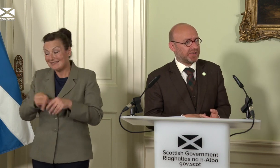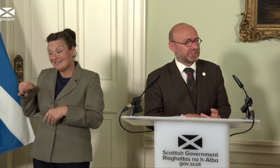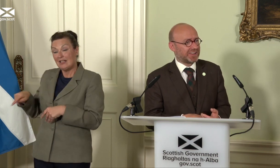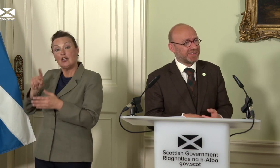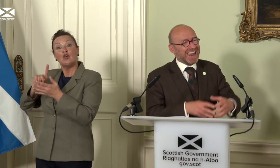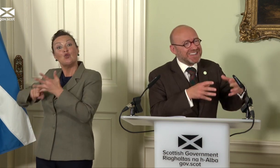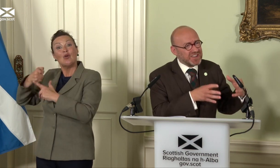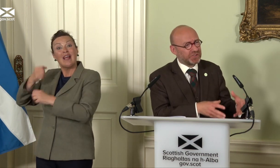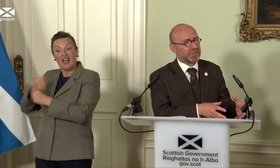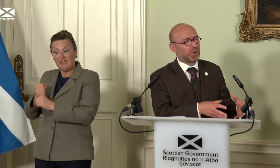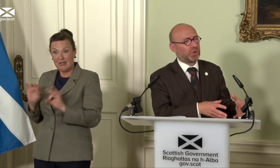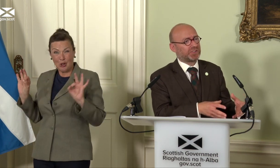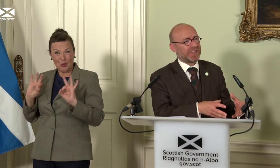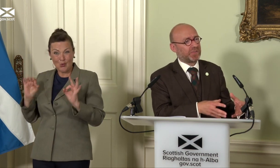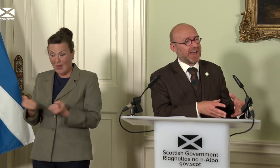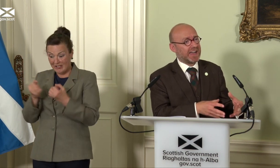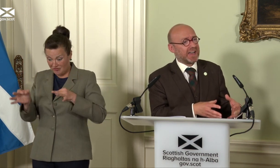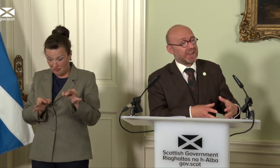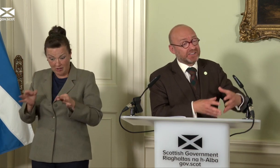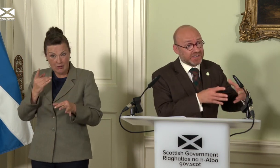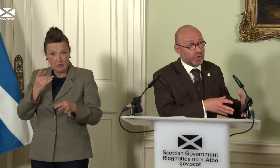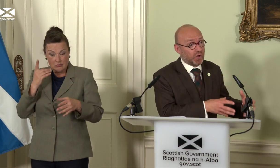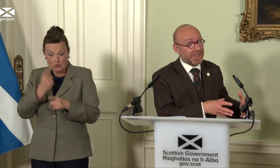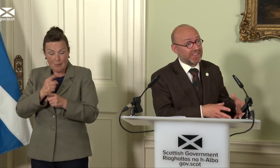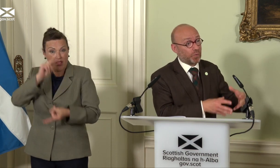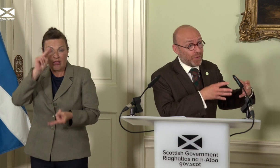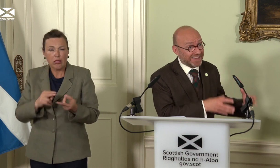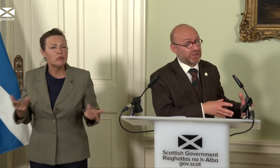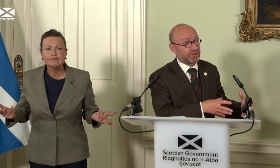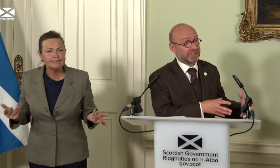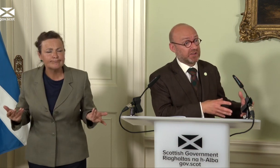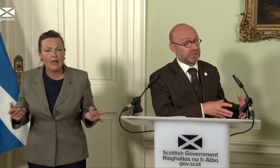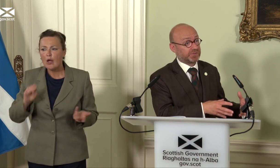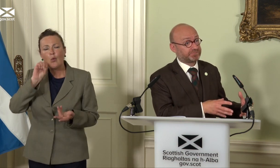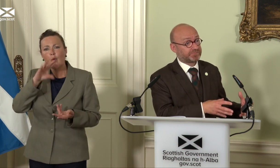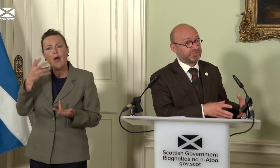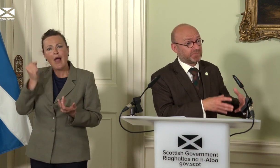strategy had nothing at all to say on that, and it’s still not taking the regulatory decisions